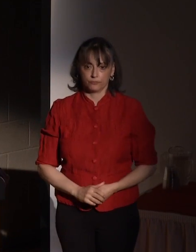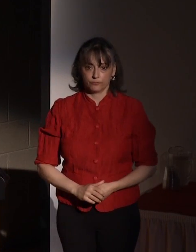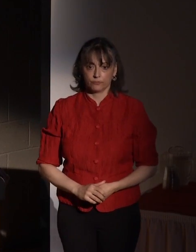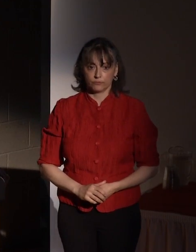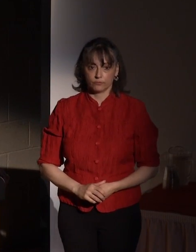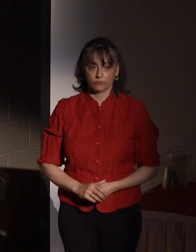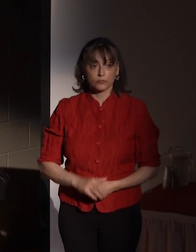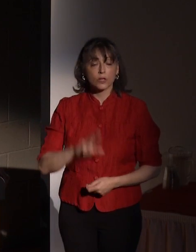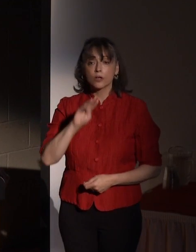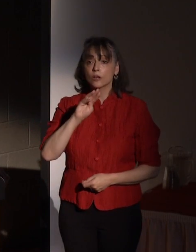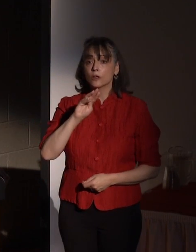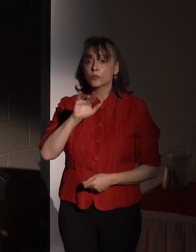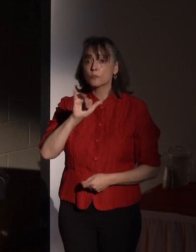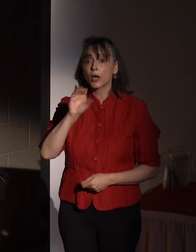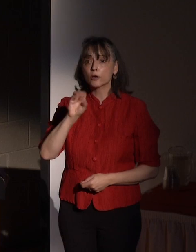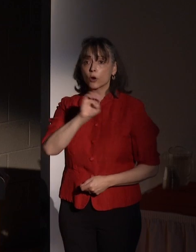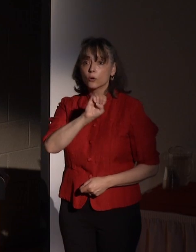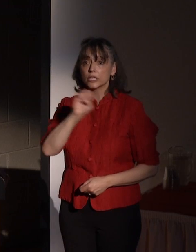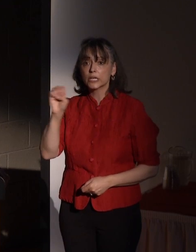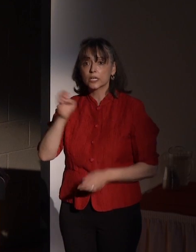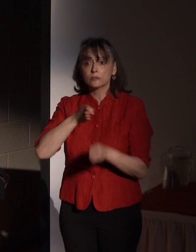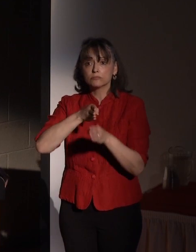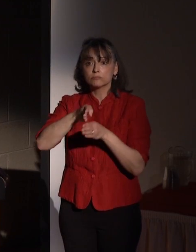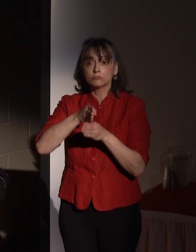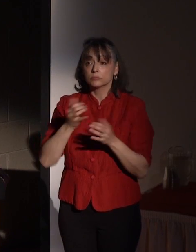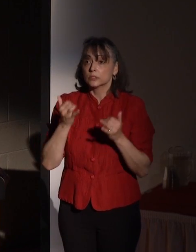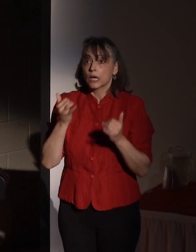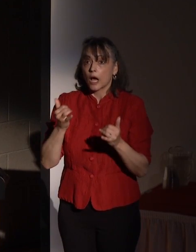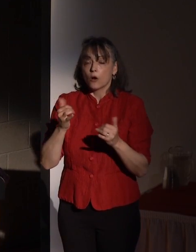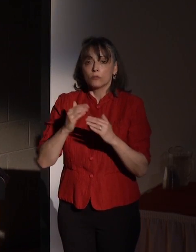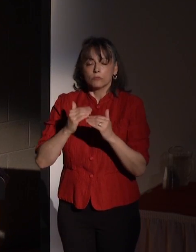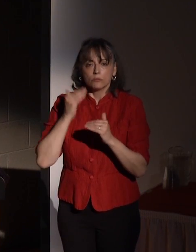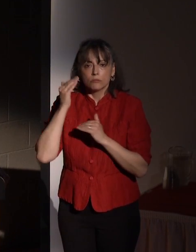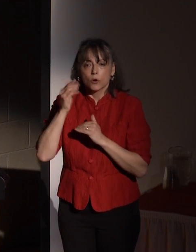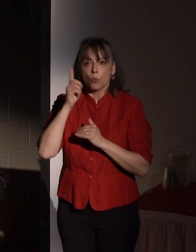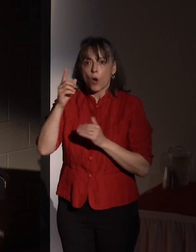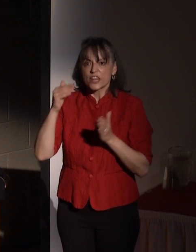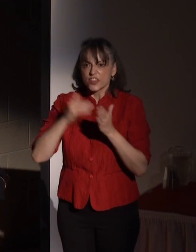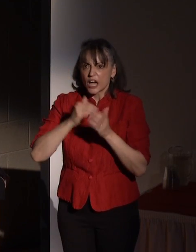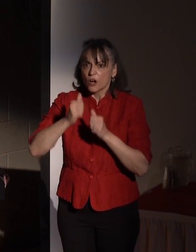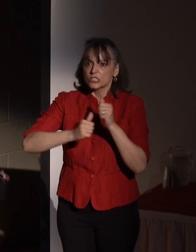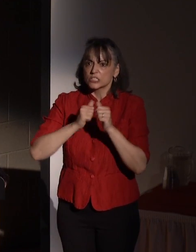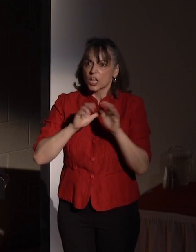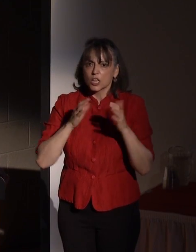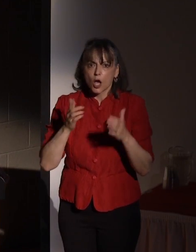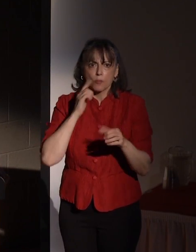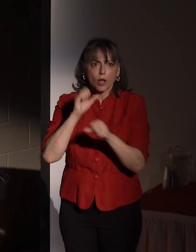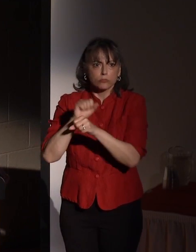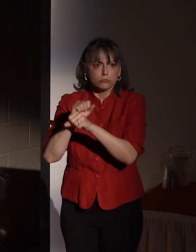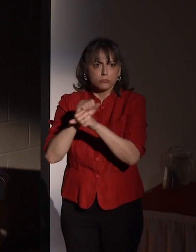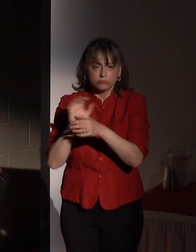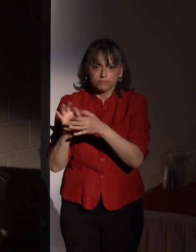The microelectronic engineering program now has over 1,000 alumni working in the semiconductor industry